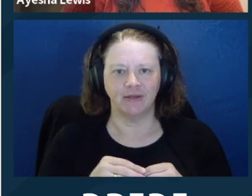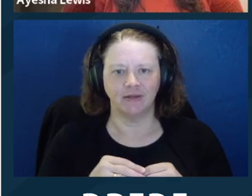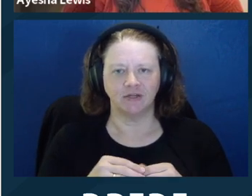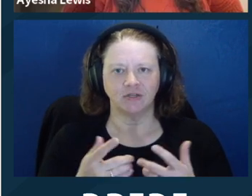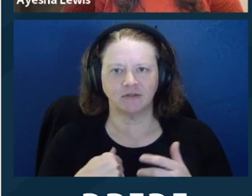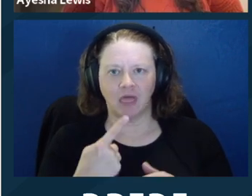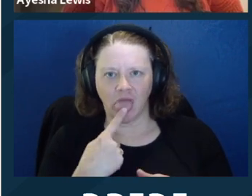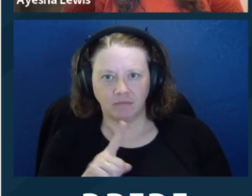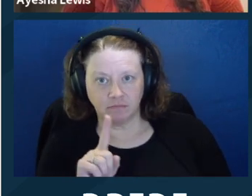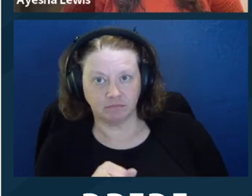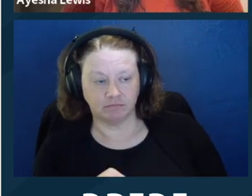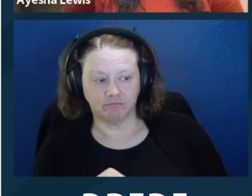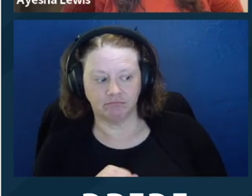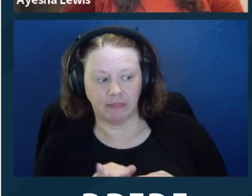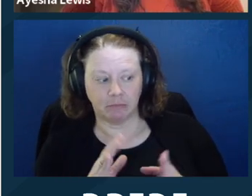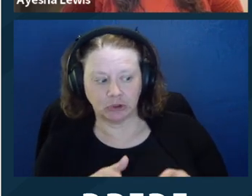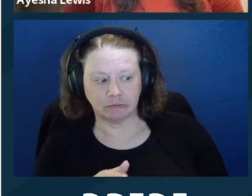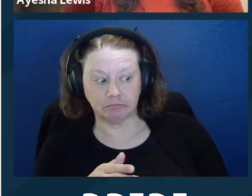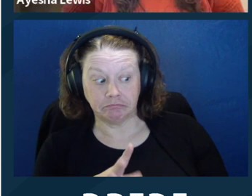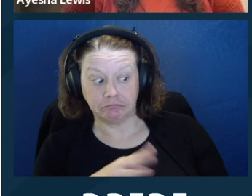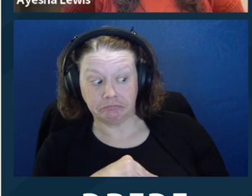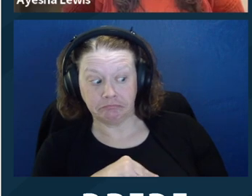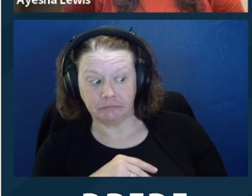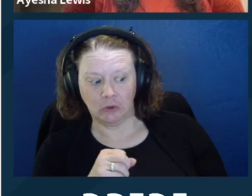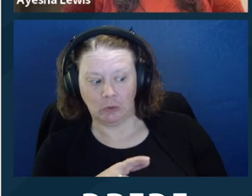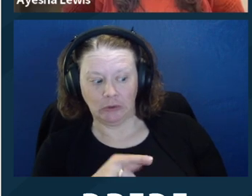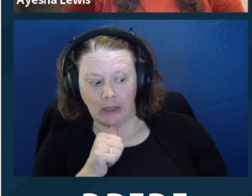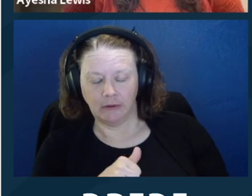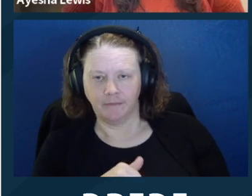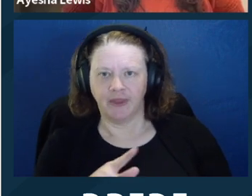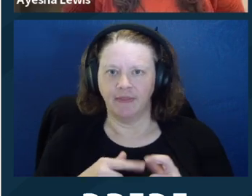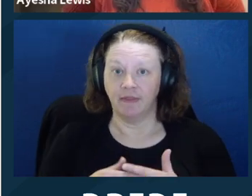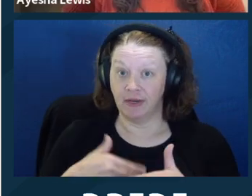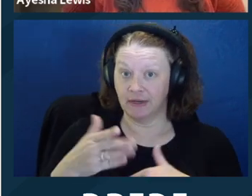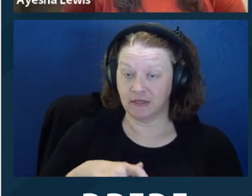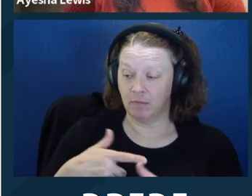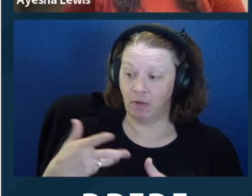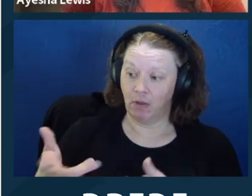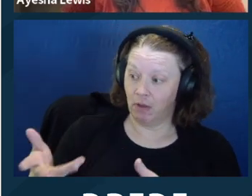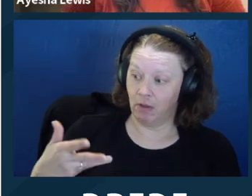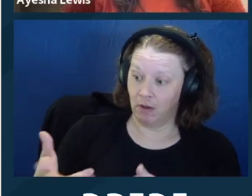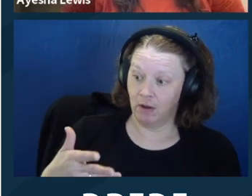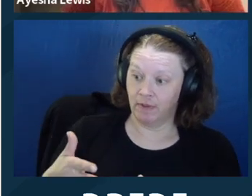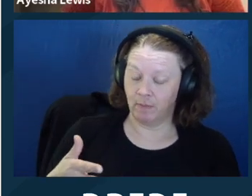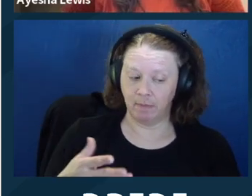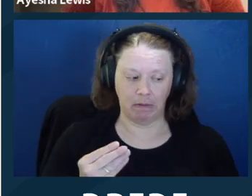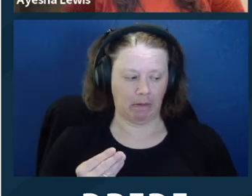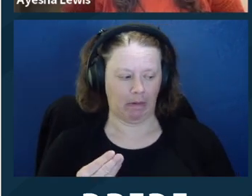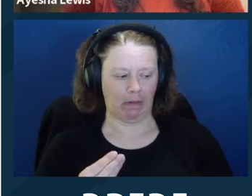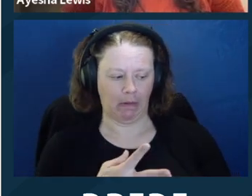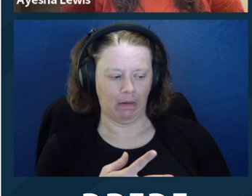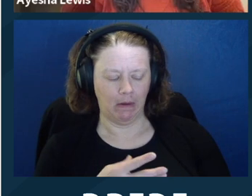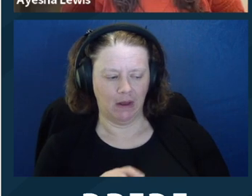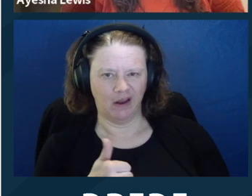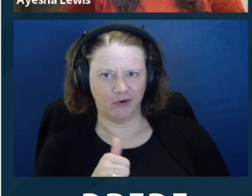was, and just to sort of as a feeler, to see if I was receptive.